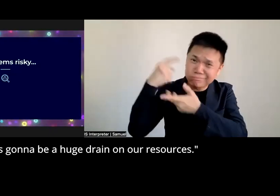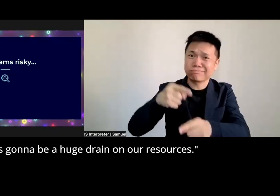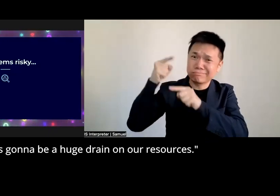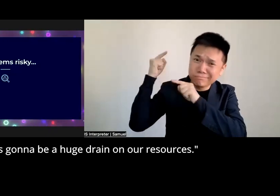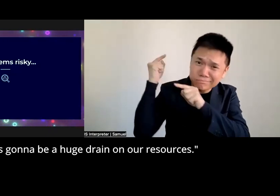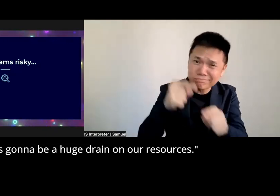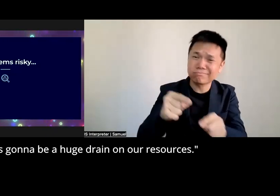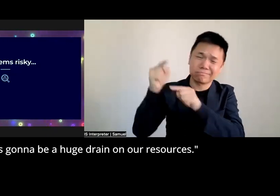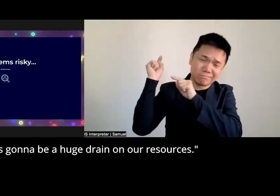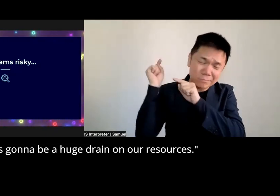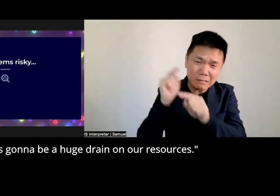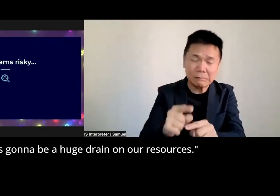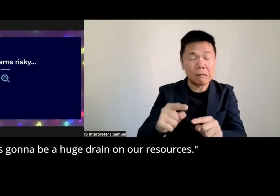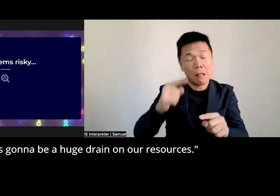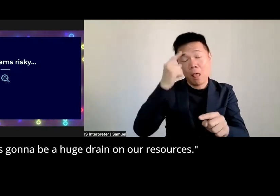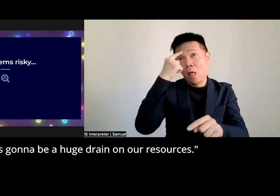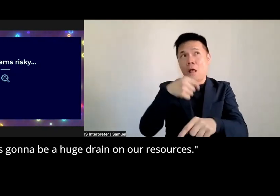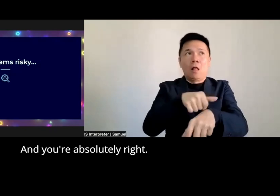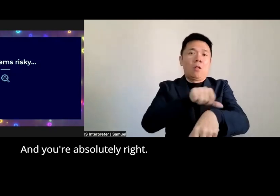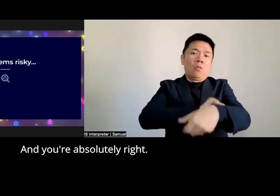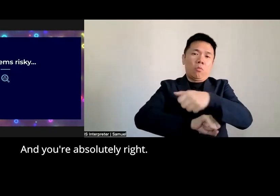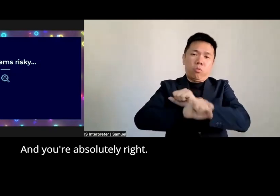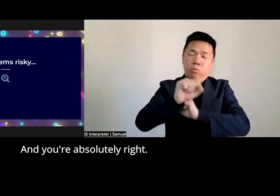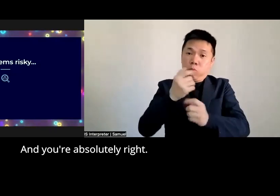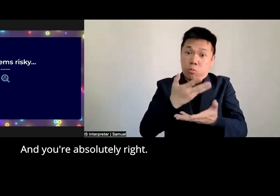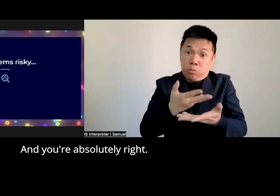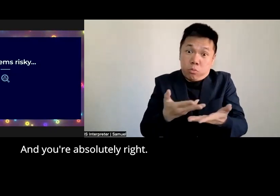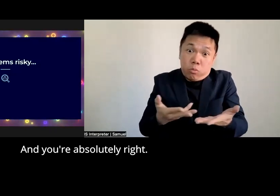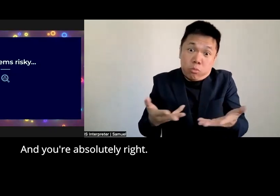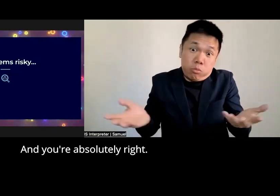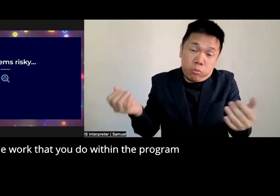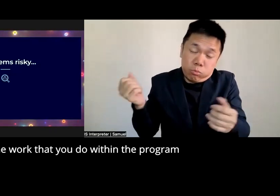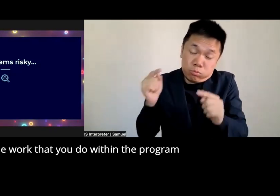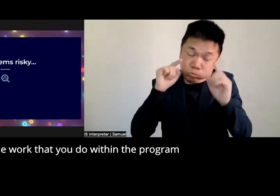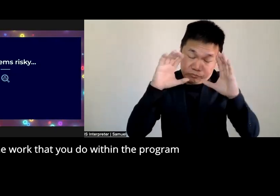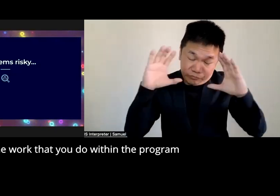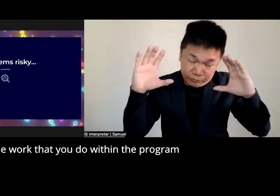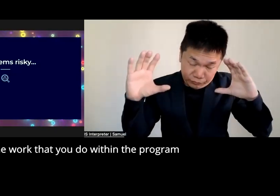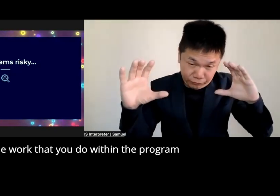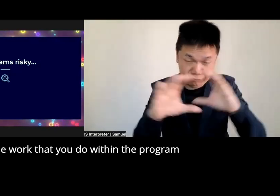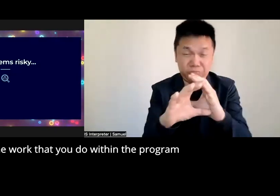to be a huge drain on our resources and you're absolutely right the work that you do within the